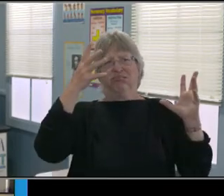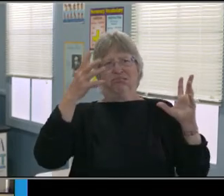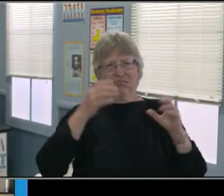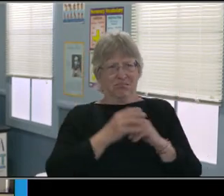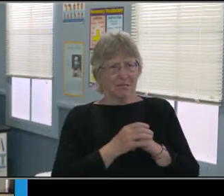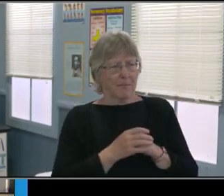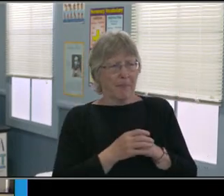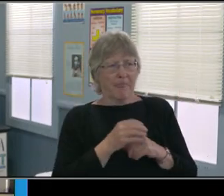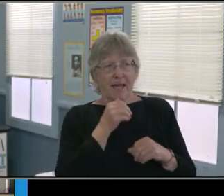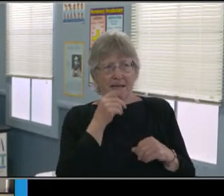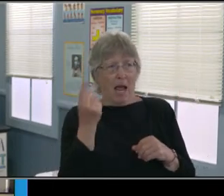Oops!